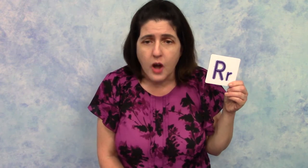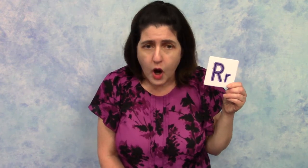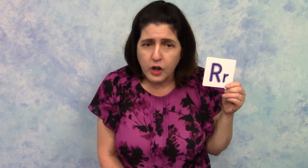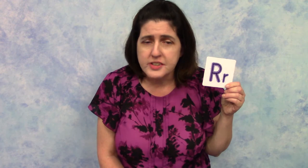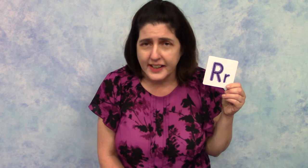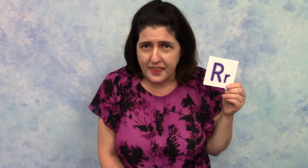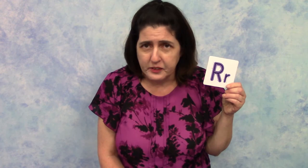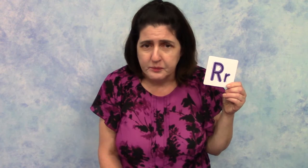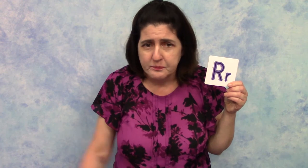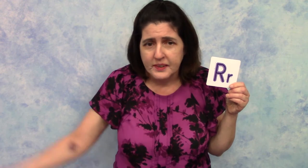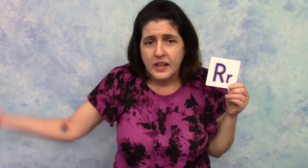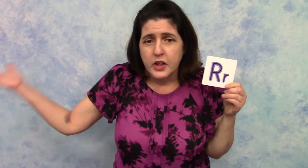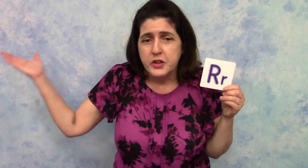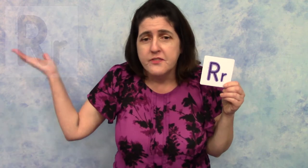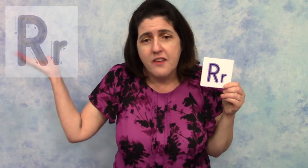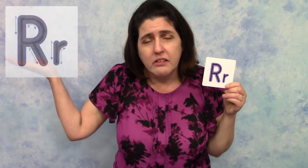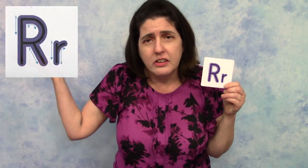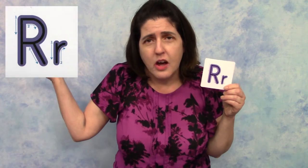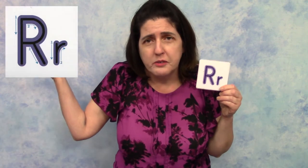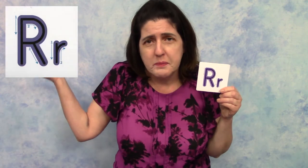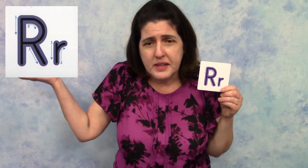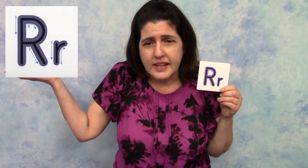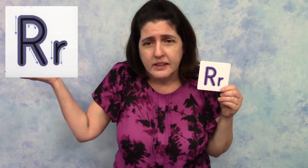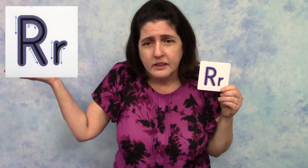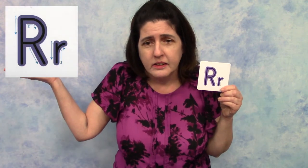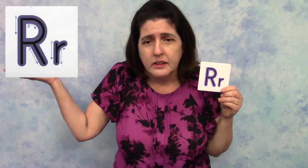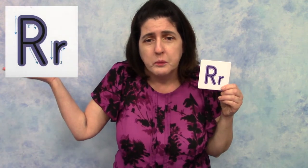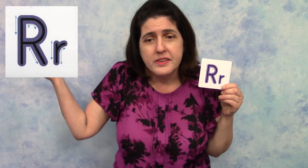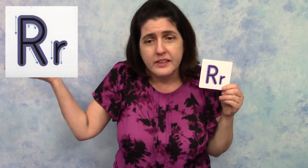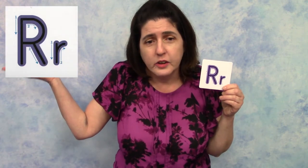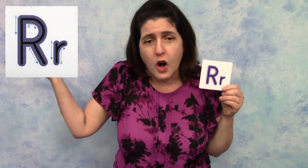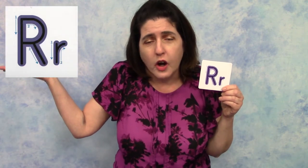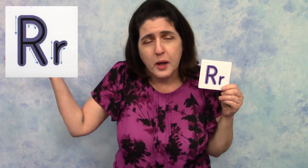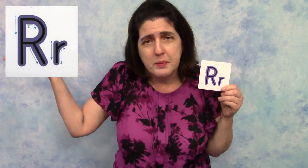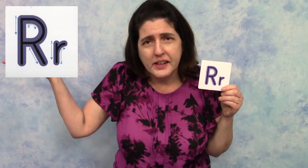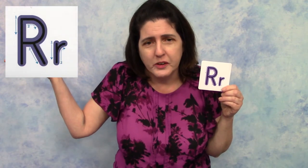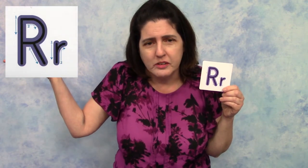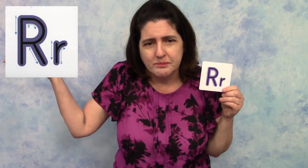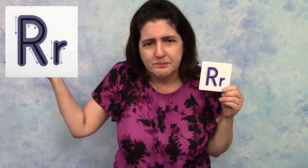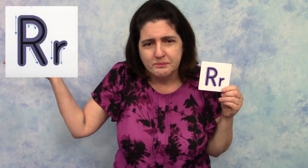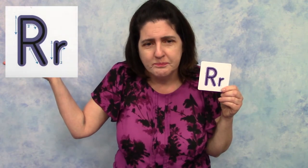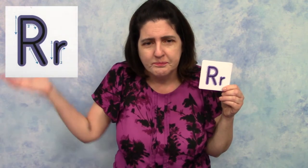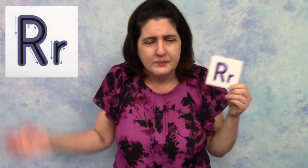"R" together . You can follow along with me with the letter "R" up here.